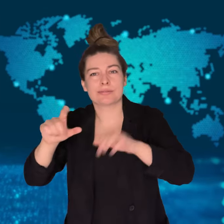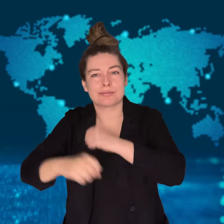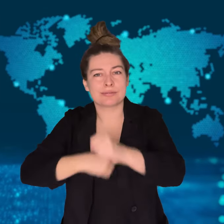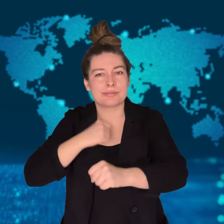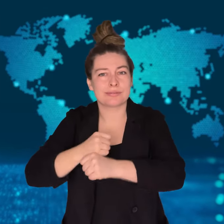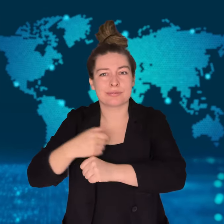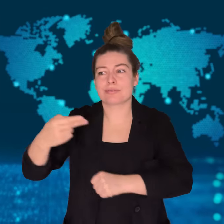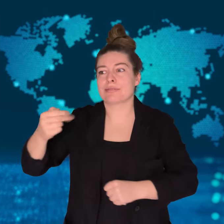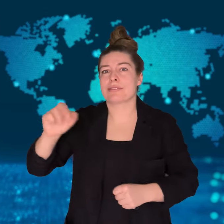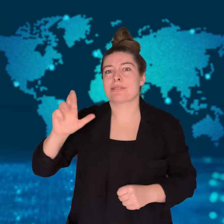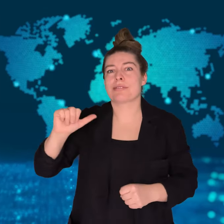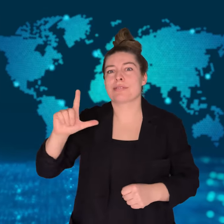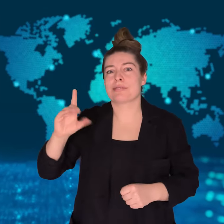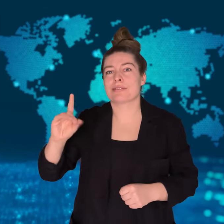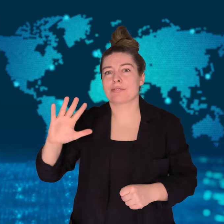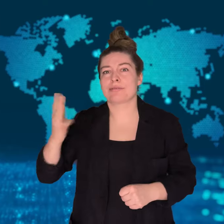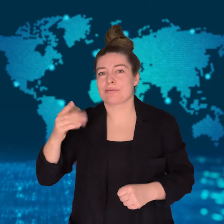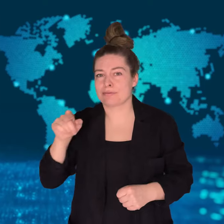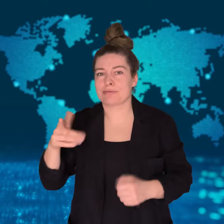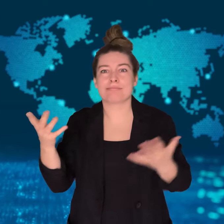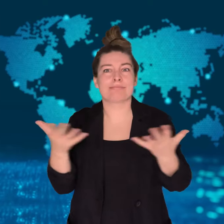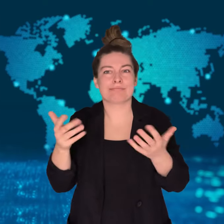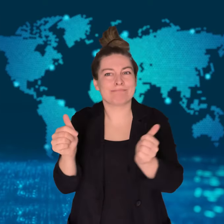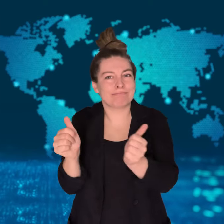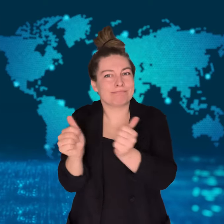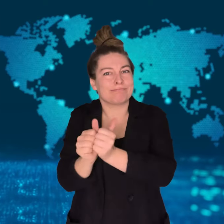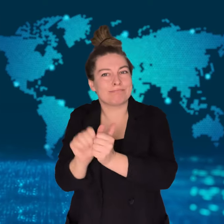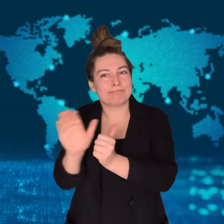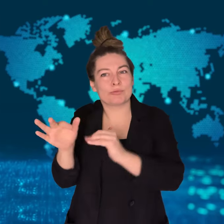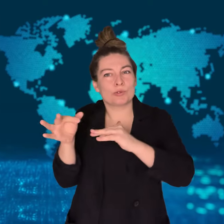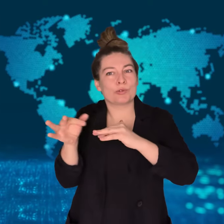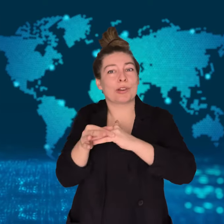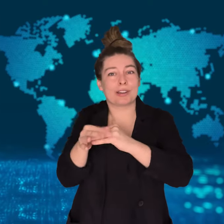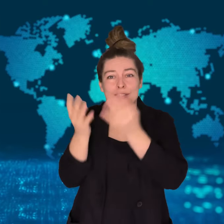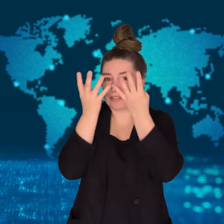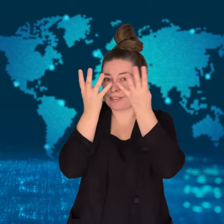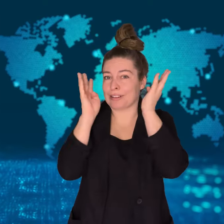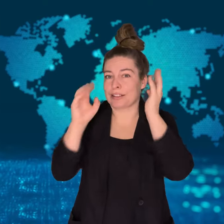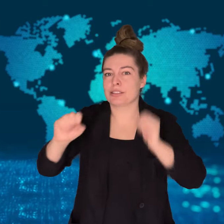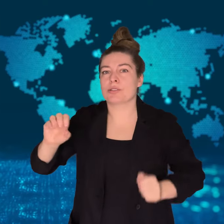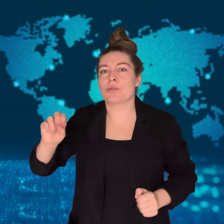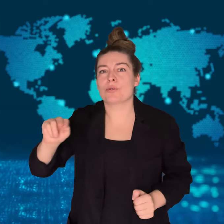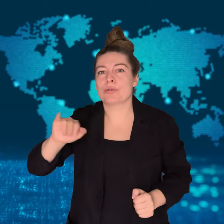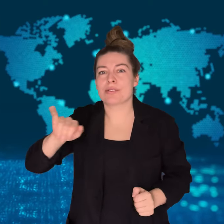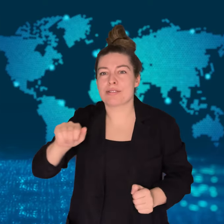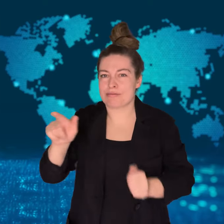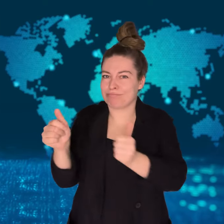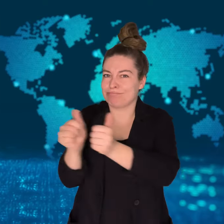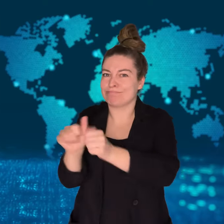The 87-year-old monarch, Harald V, was traveling with his wife Queen Sonja